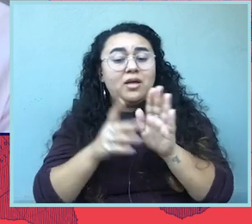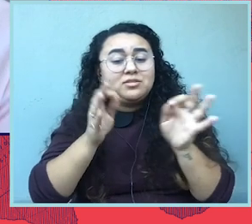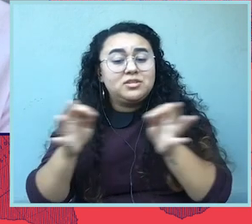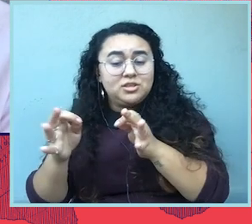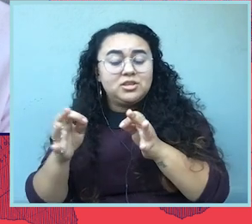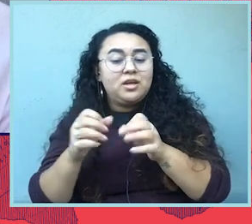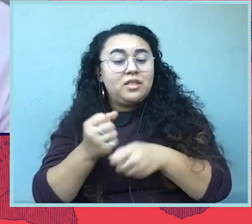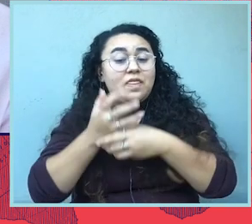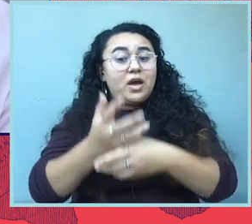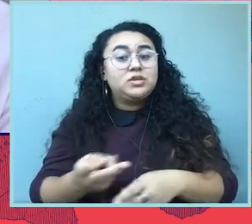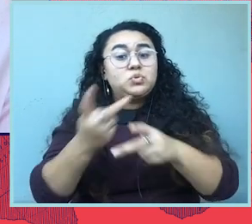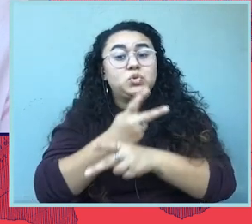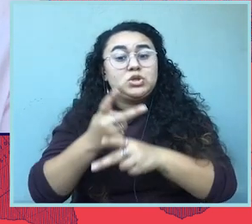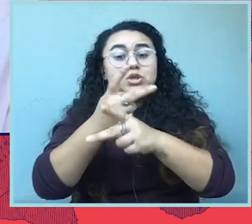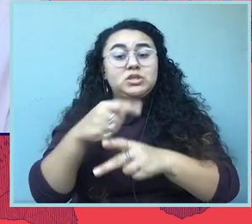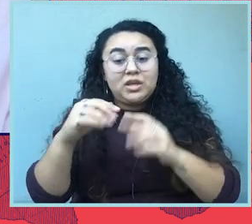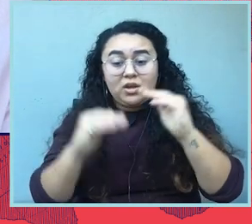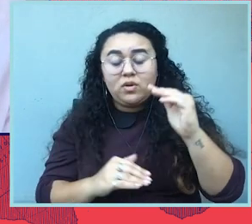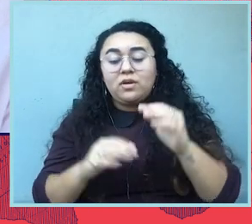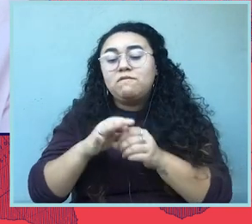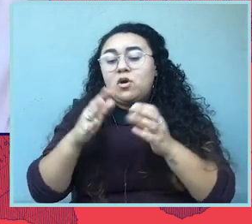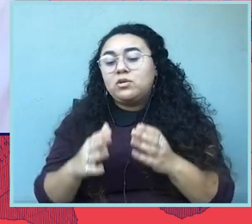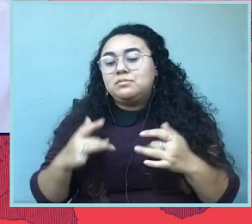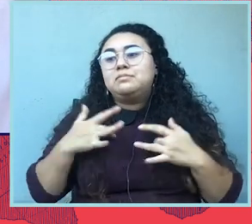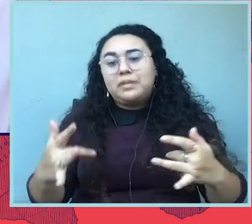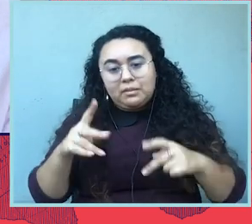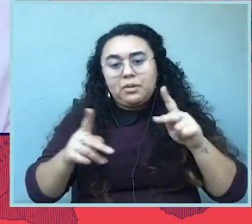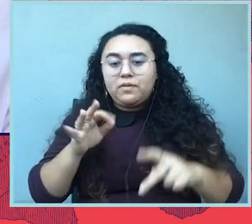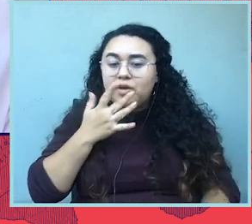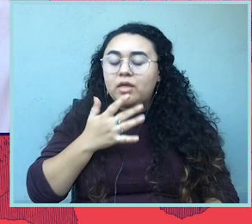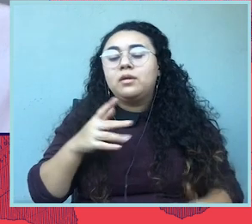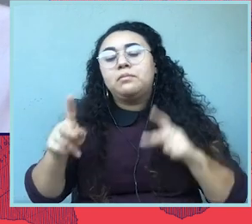perpetuate these inequalities, this is a group of voters that are largely people of color,